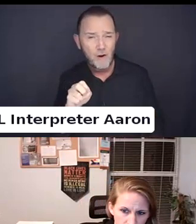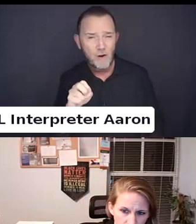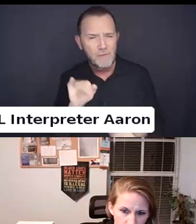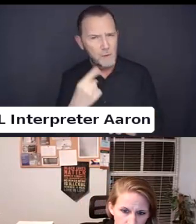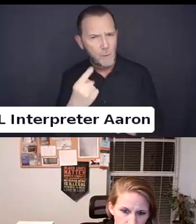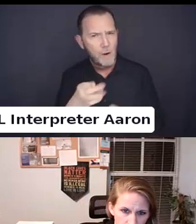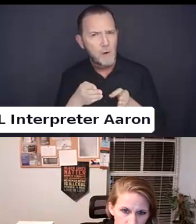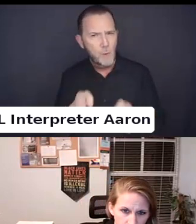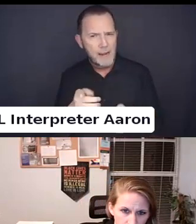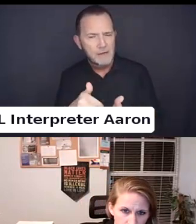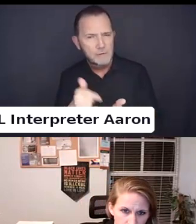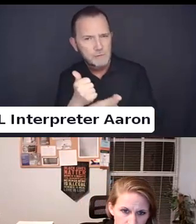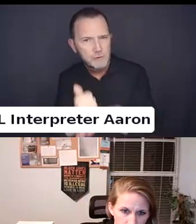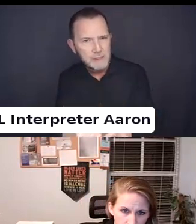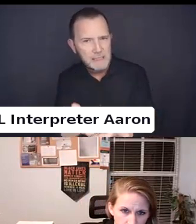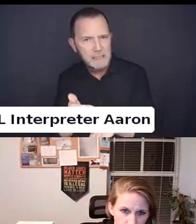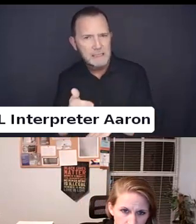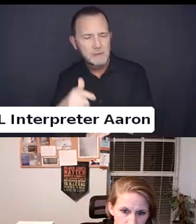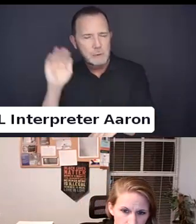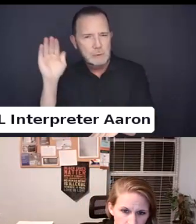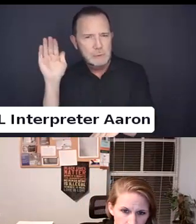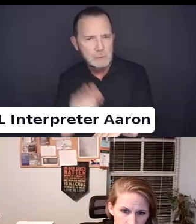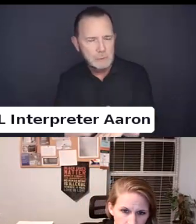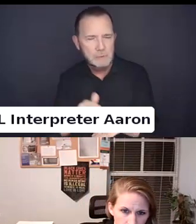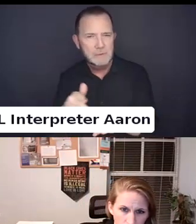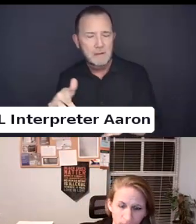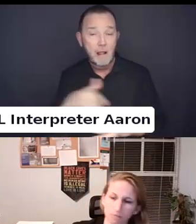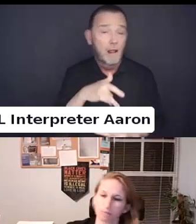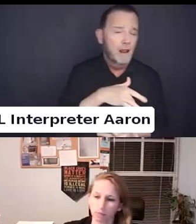and mitigate gender dysphoria. And so it is a different model.